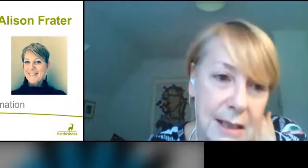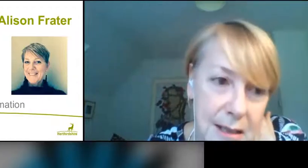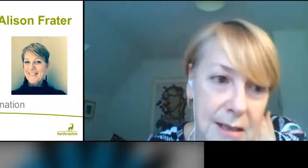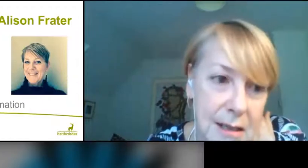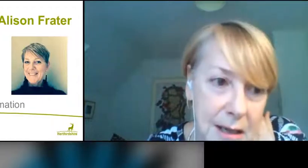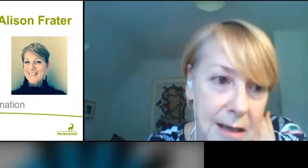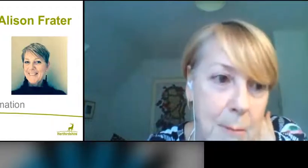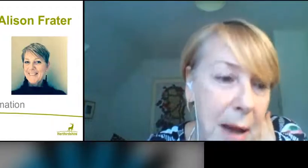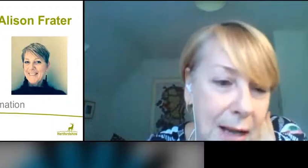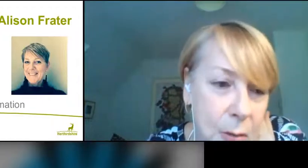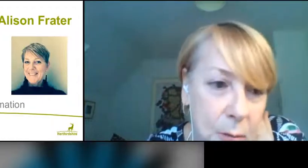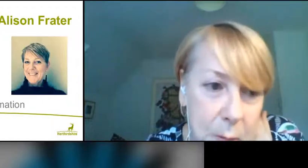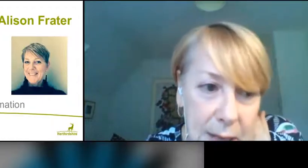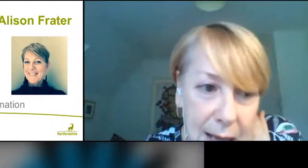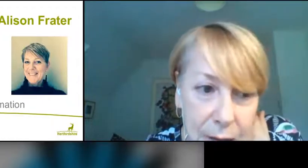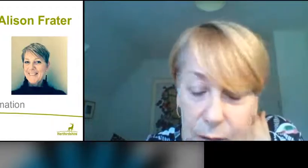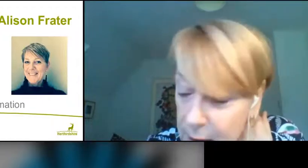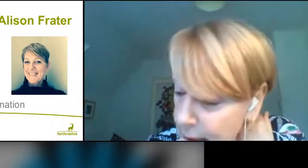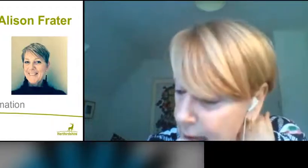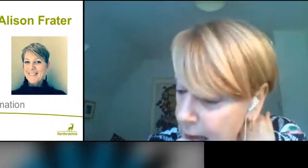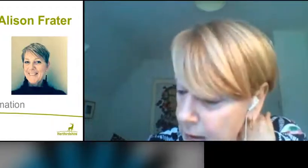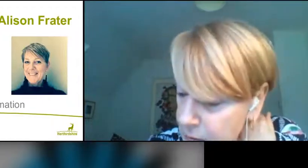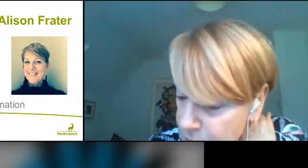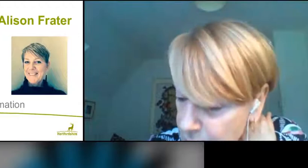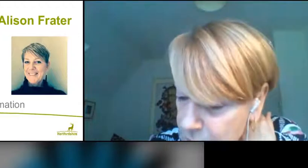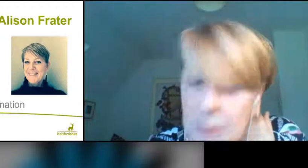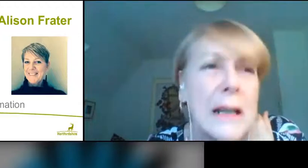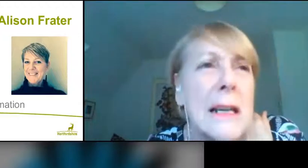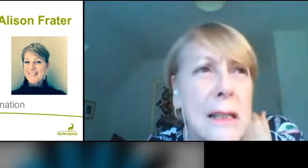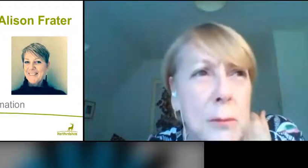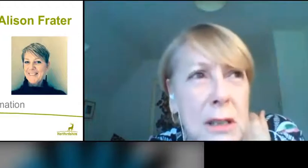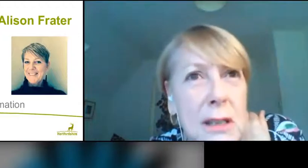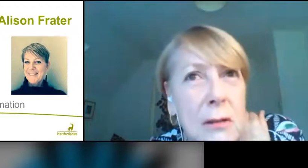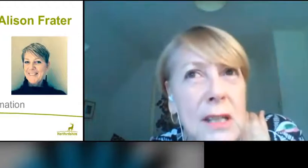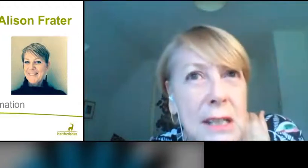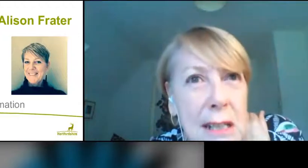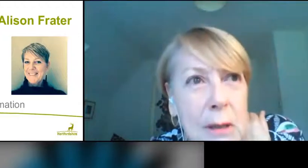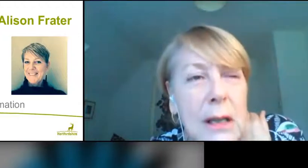that has a impact on people's health. And so there are some clearly some sort of systemic